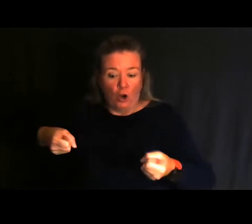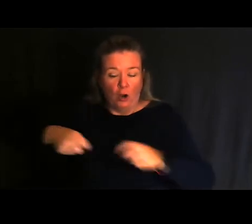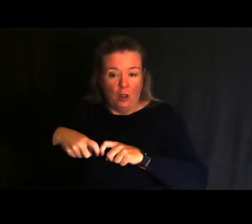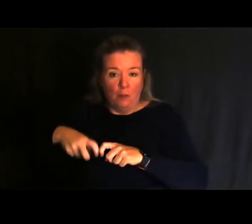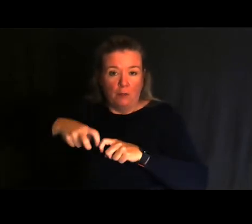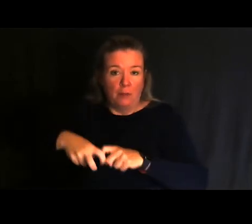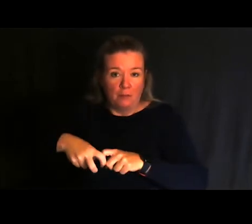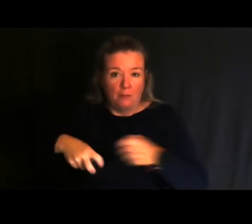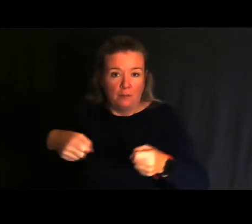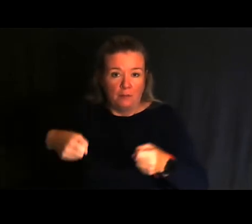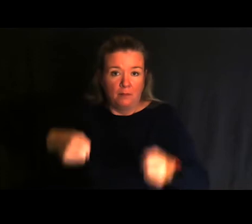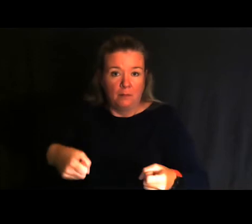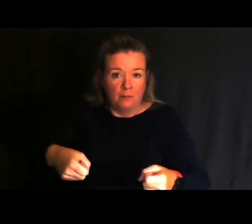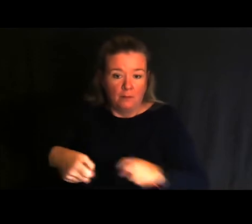of thing or a person helping you.